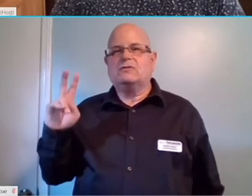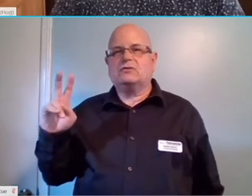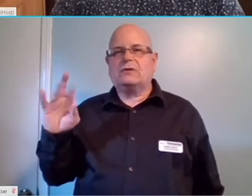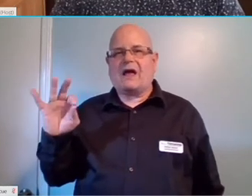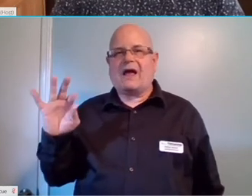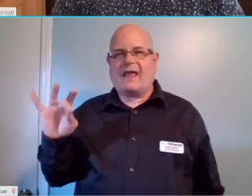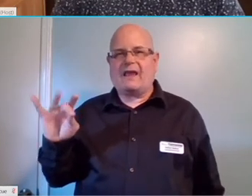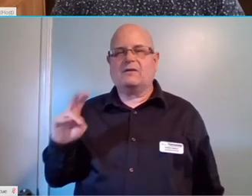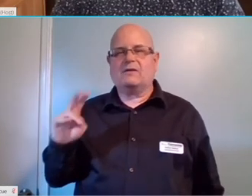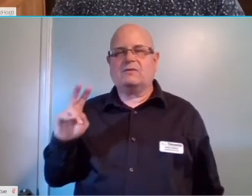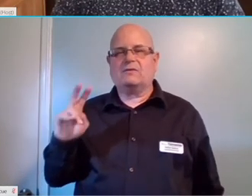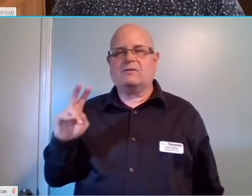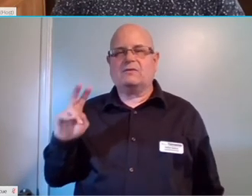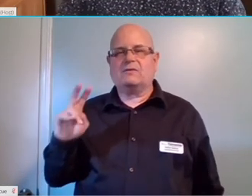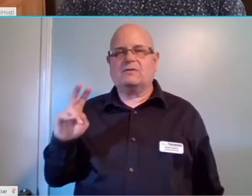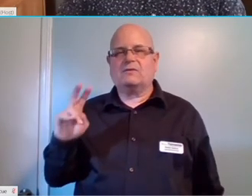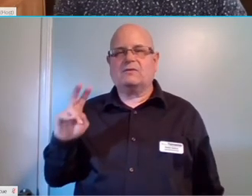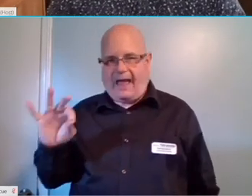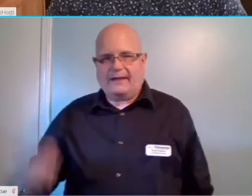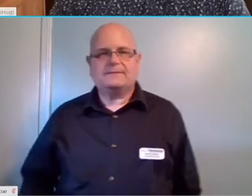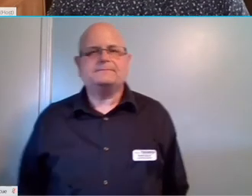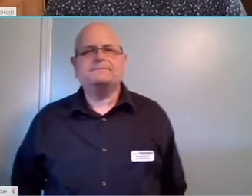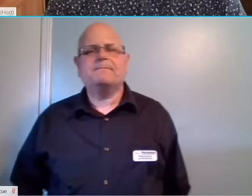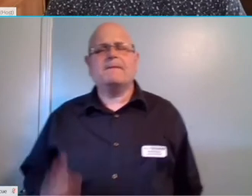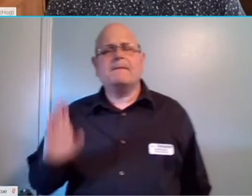Ben, we have a couple of questions coming in.